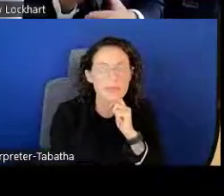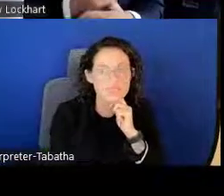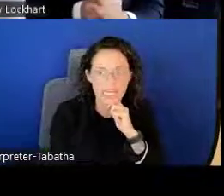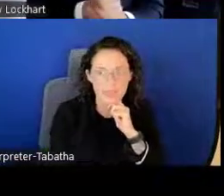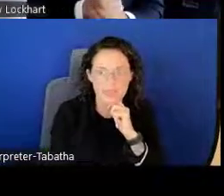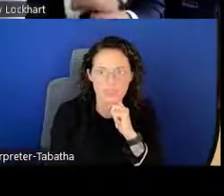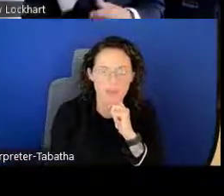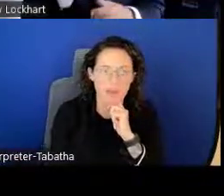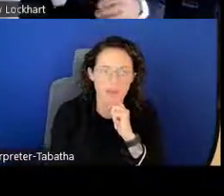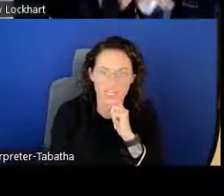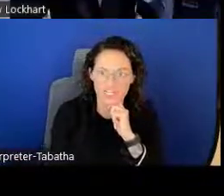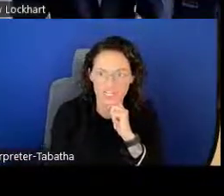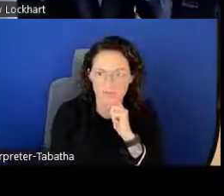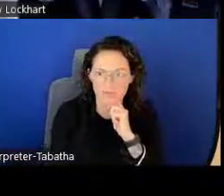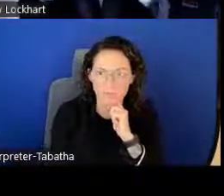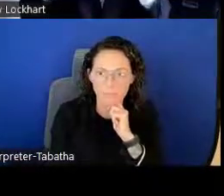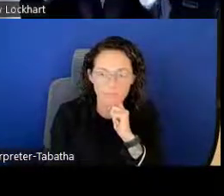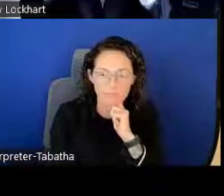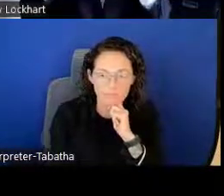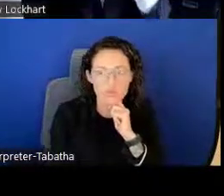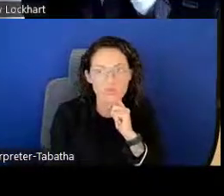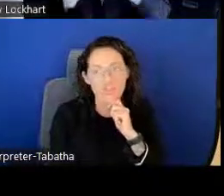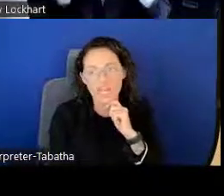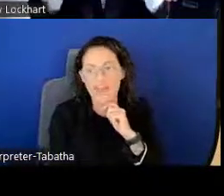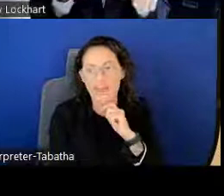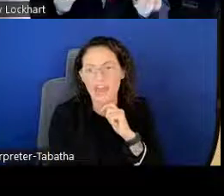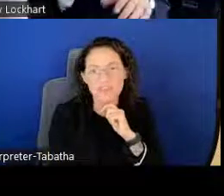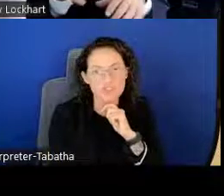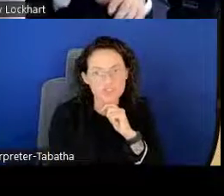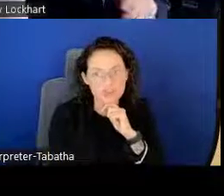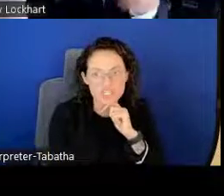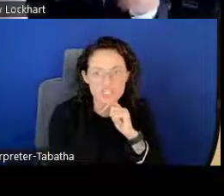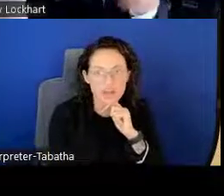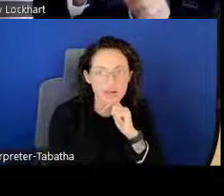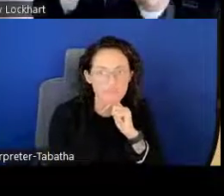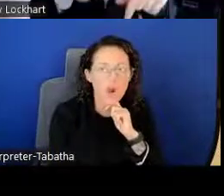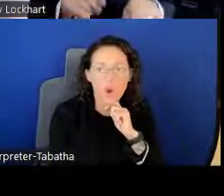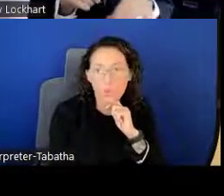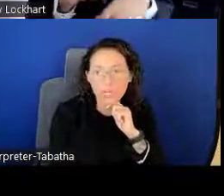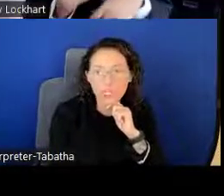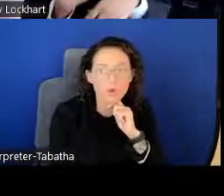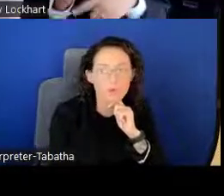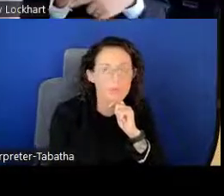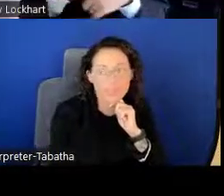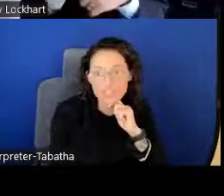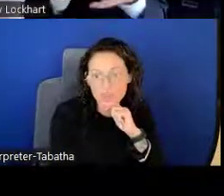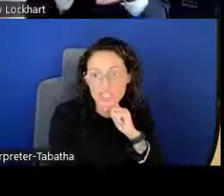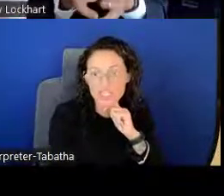and potatoes of your application. You should have a description of what you will be pursuing